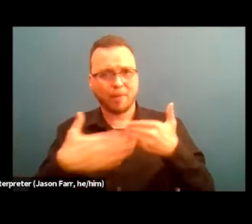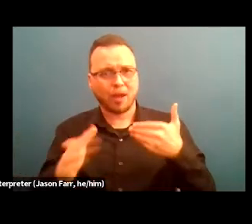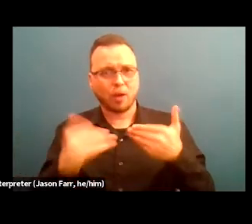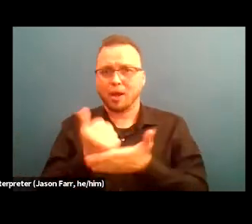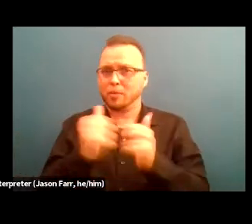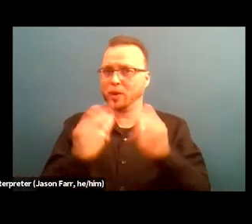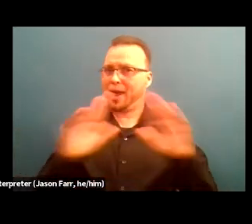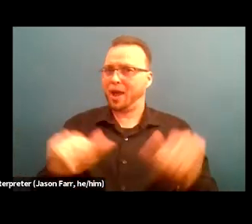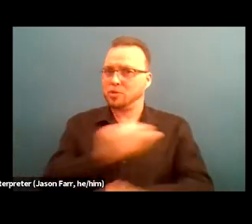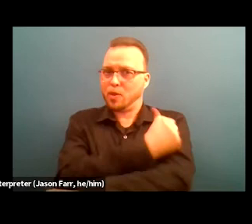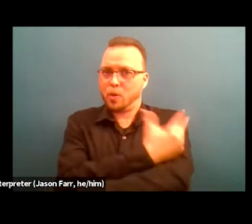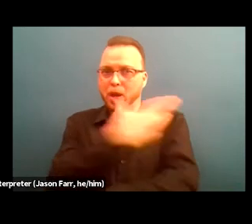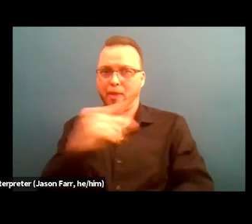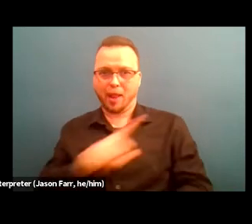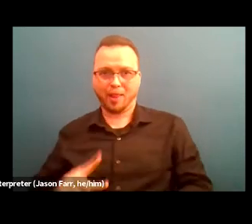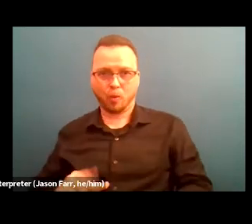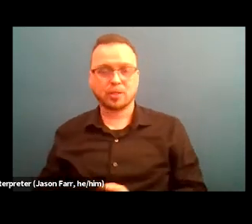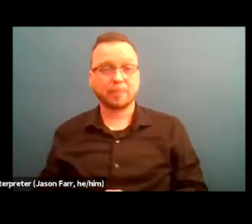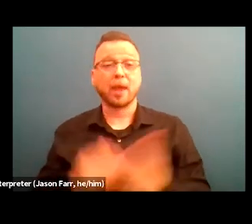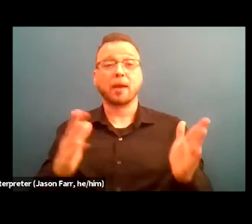and then the peer specialists, which we will be hearing from in a minute.